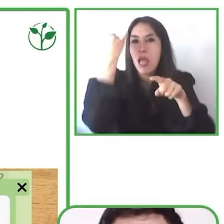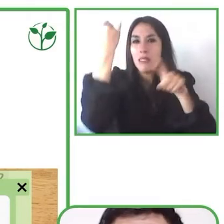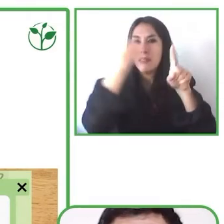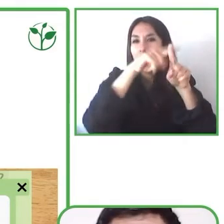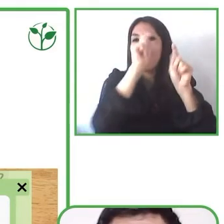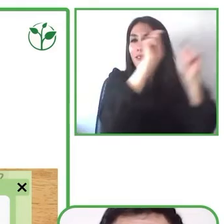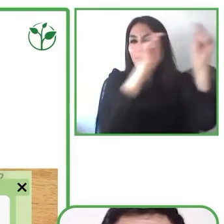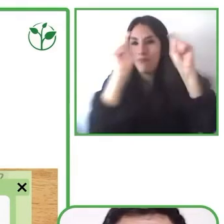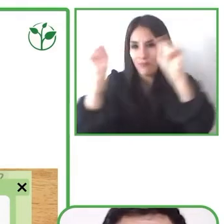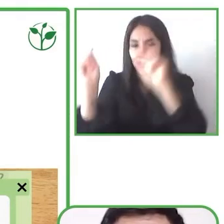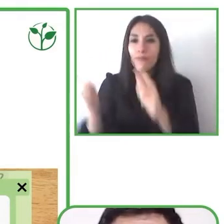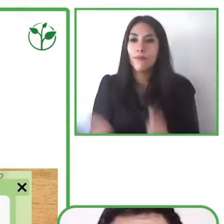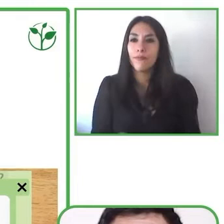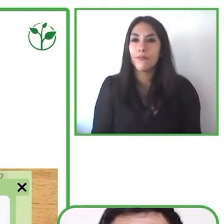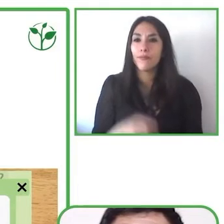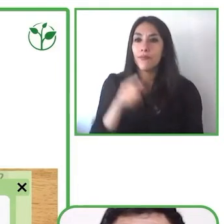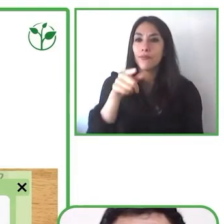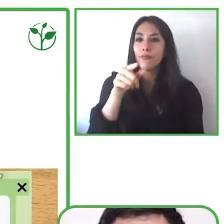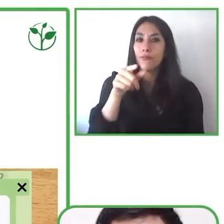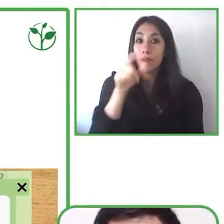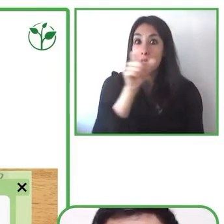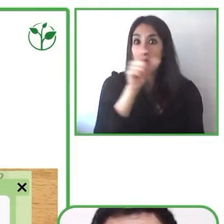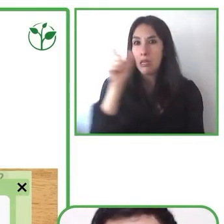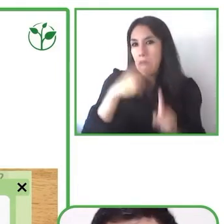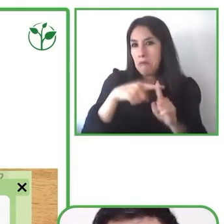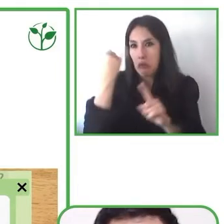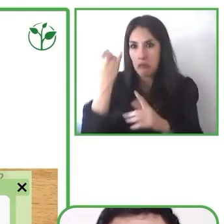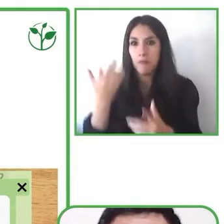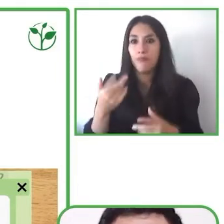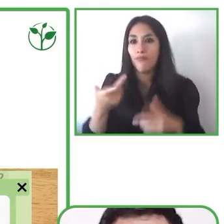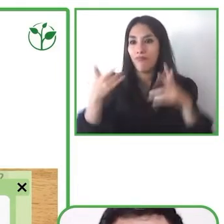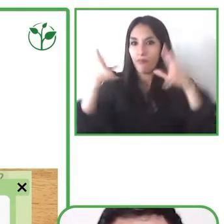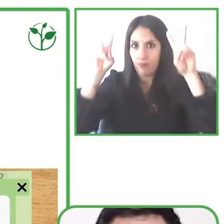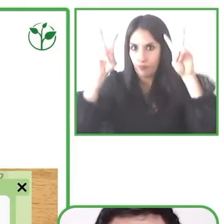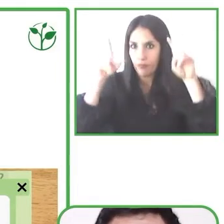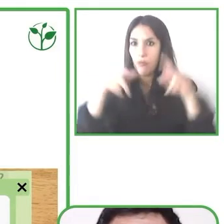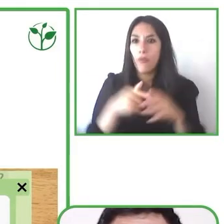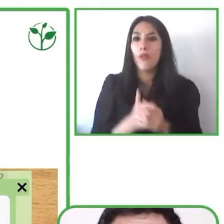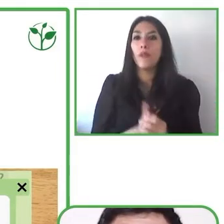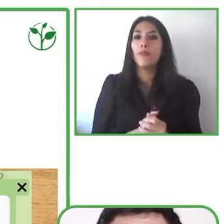in these they deploy these images that children can manipulate in according to their